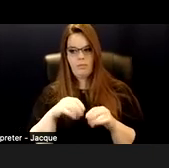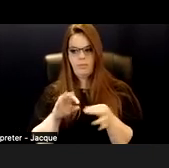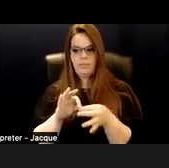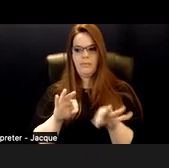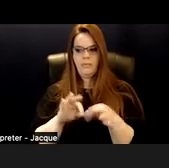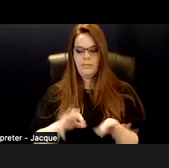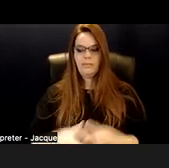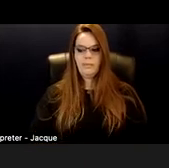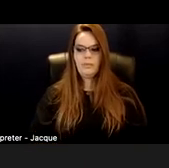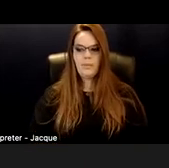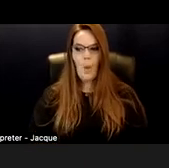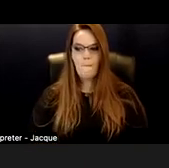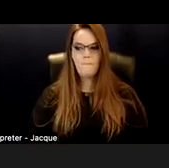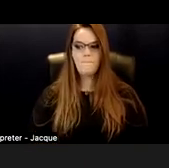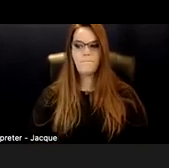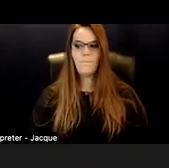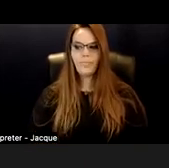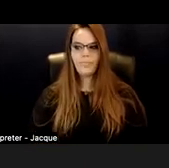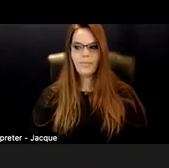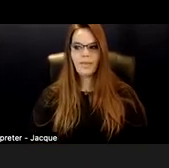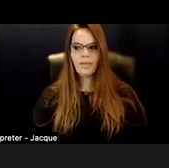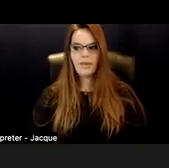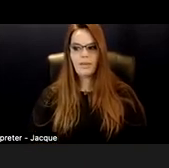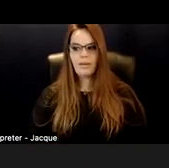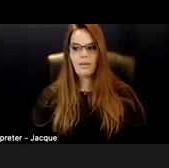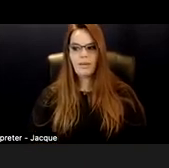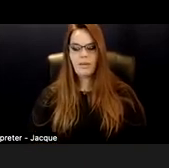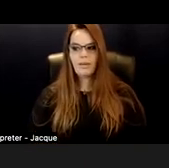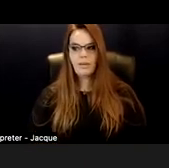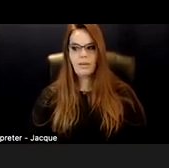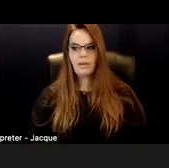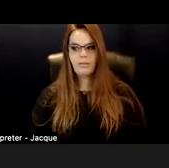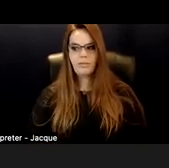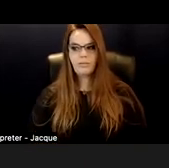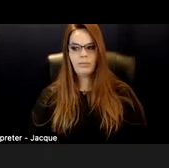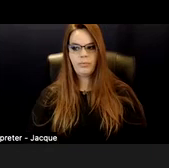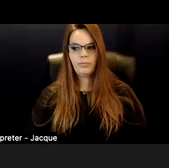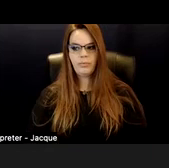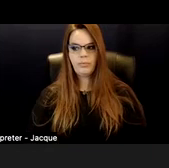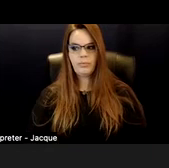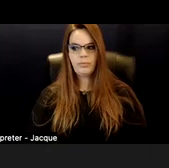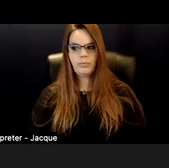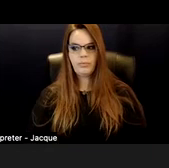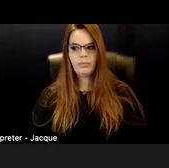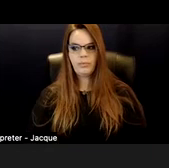think the problem is that we use wheelchairs. Where a social model of disability would say,